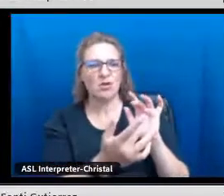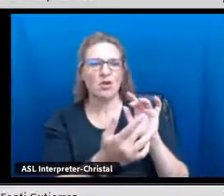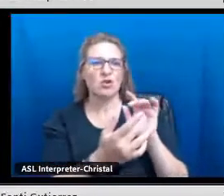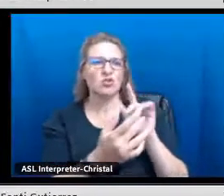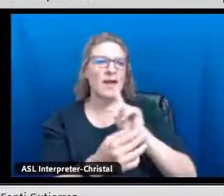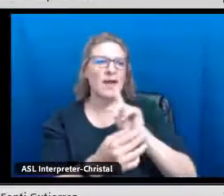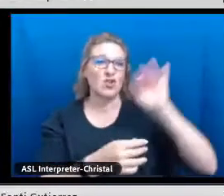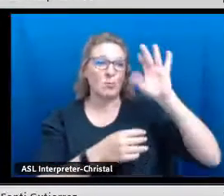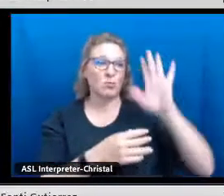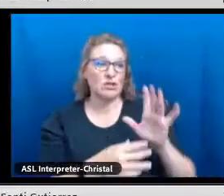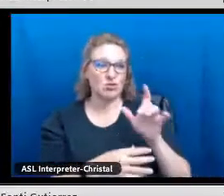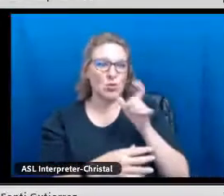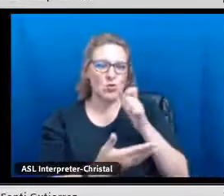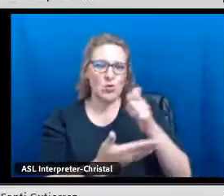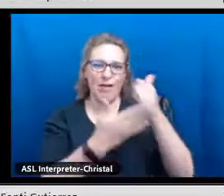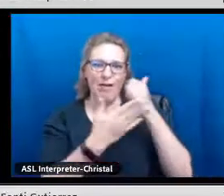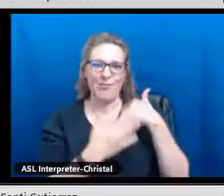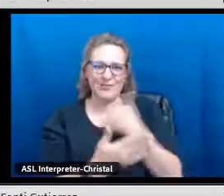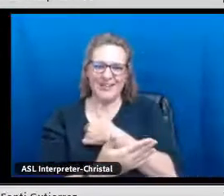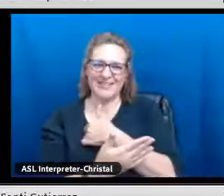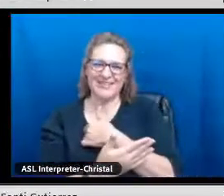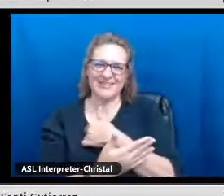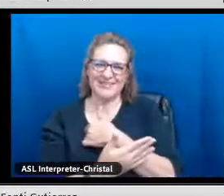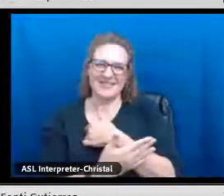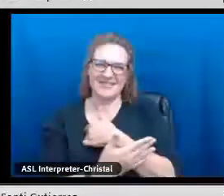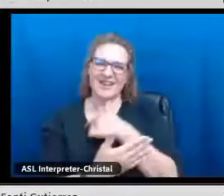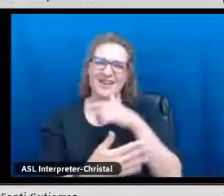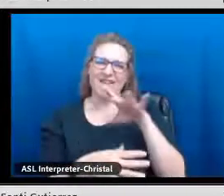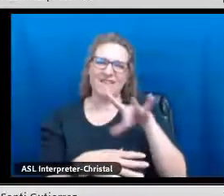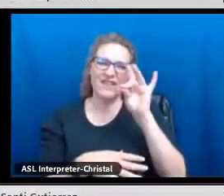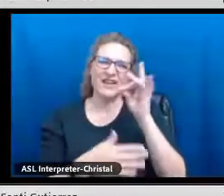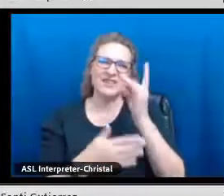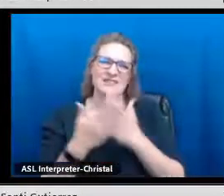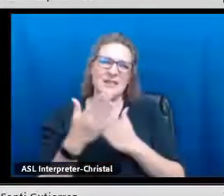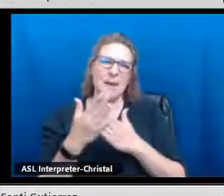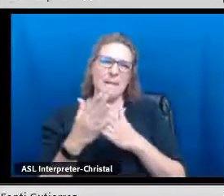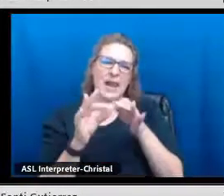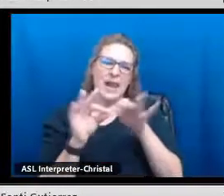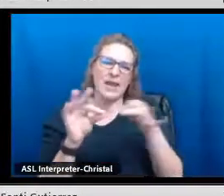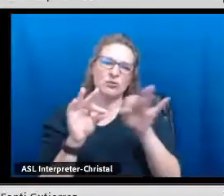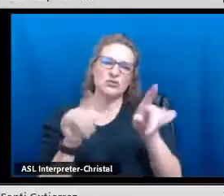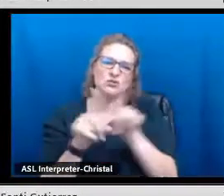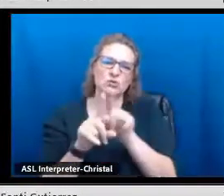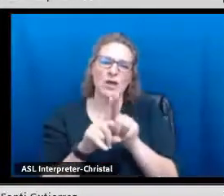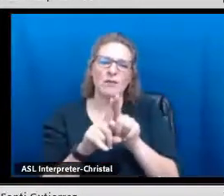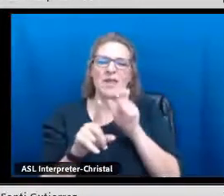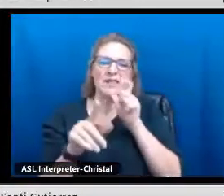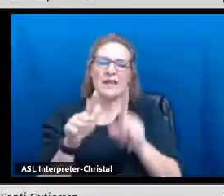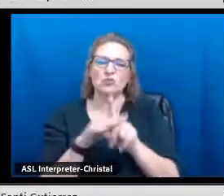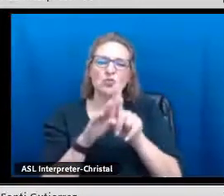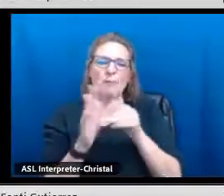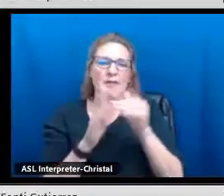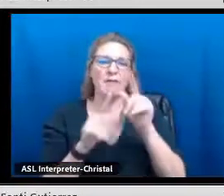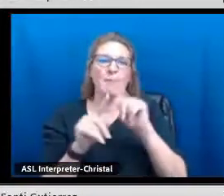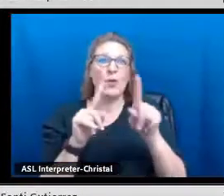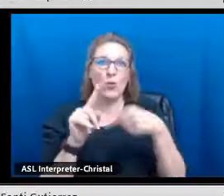We have reached out to an actual preacher and he helped us with a couple of those languages